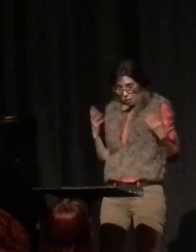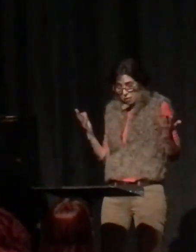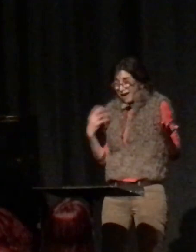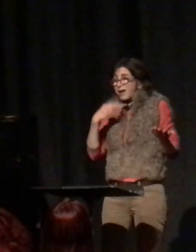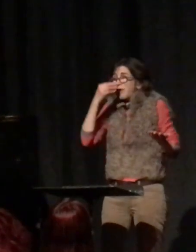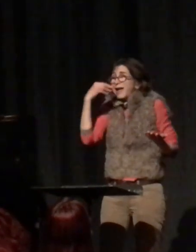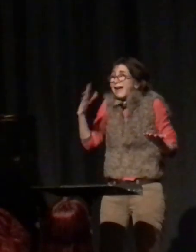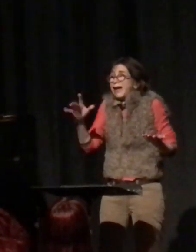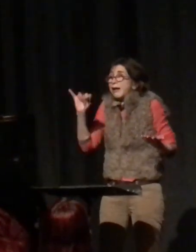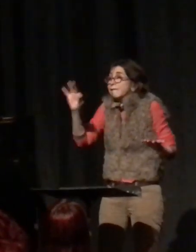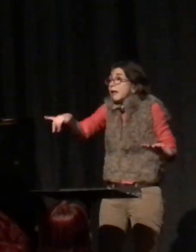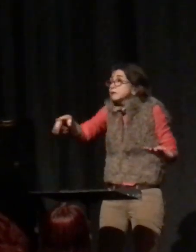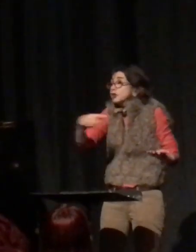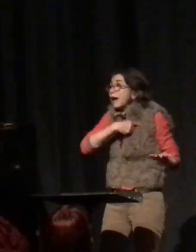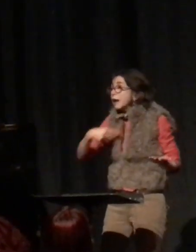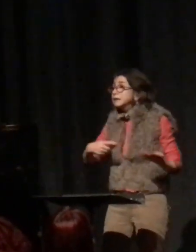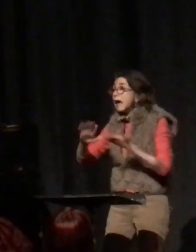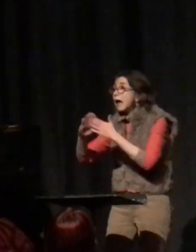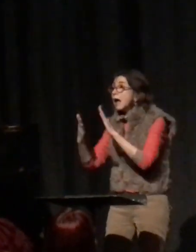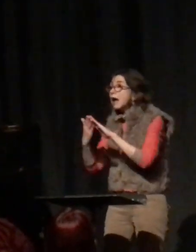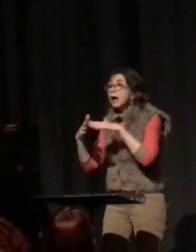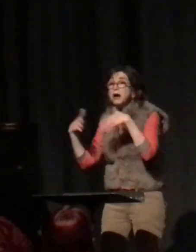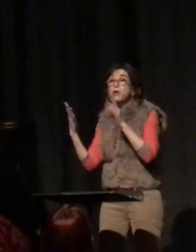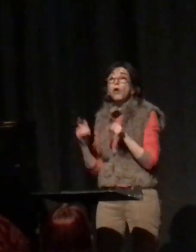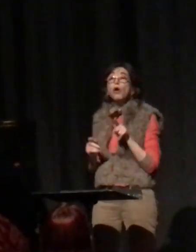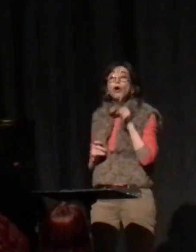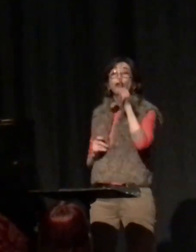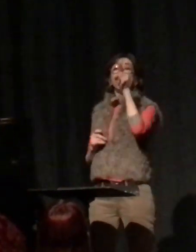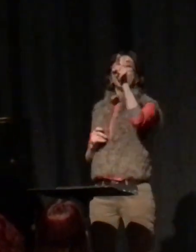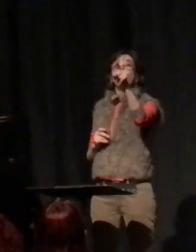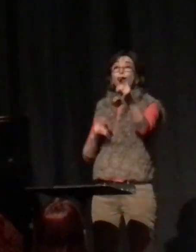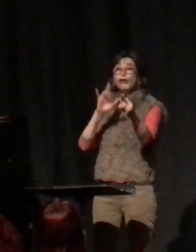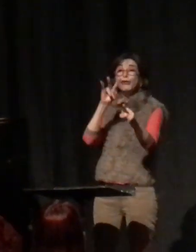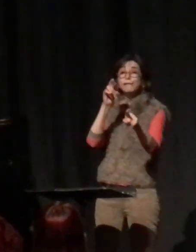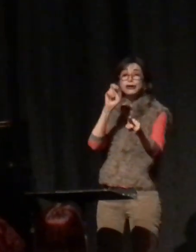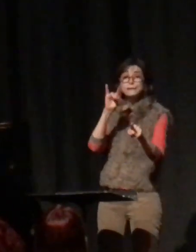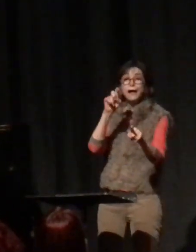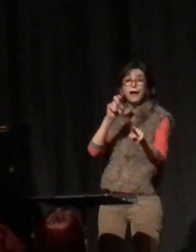Don't care if it's Chinatown or on Riverside